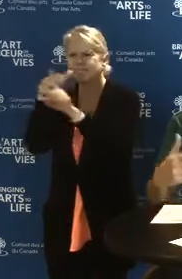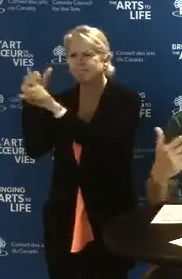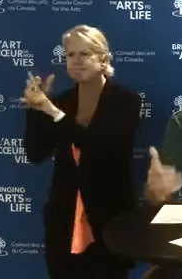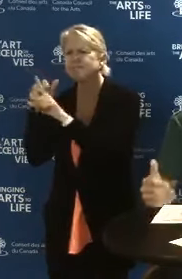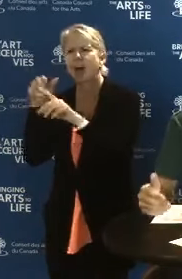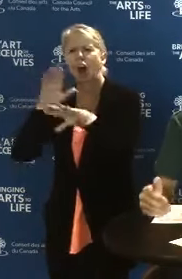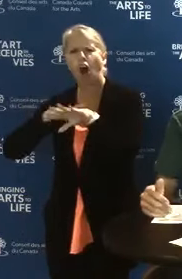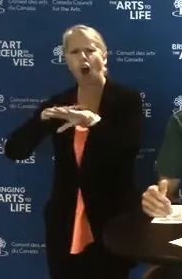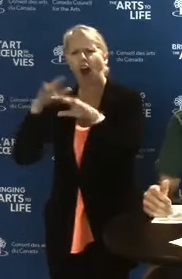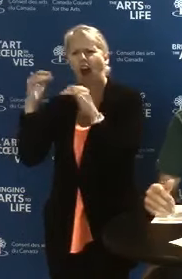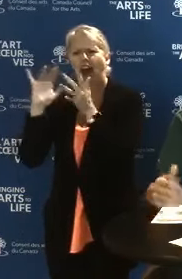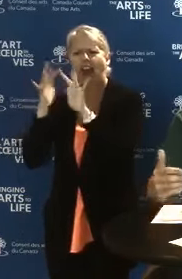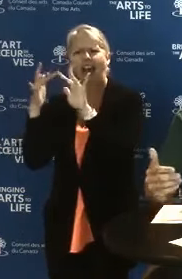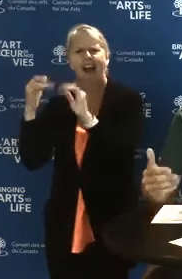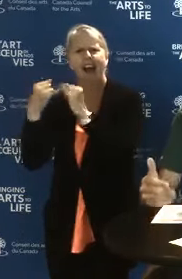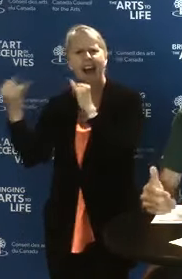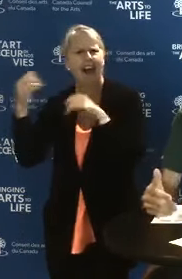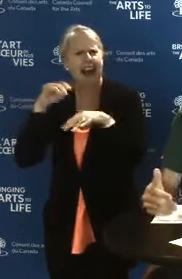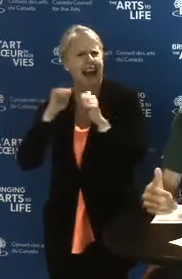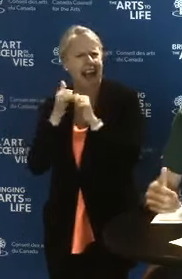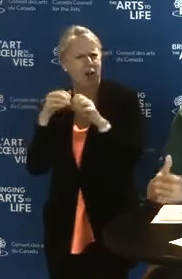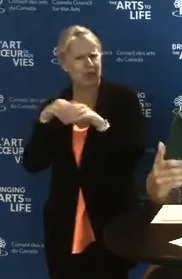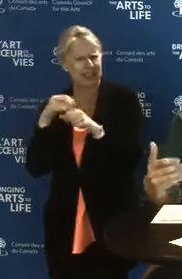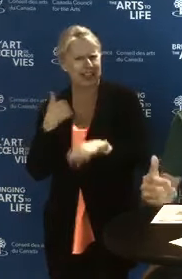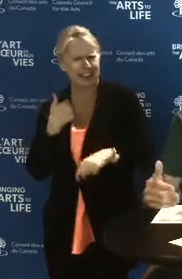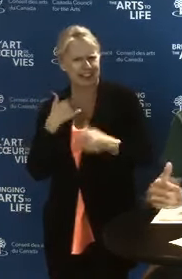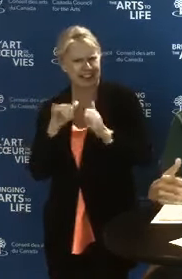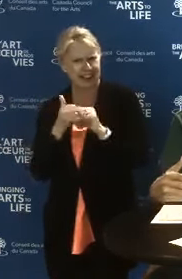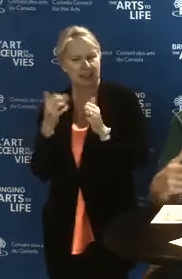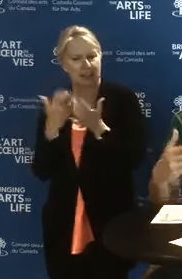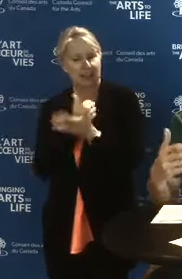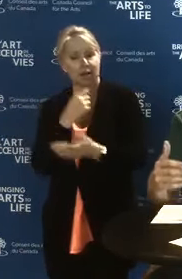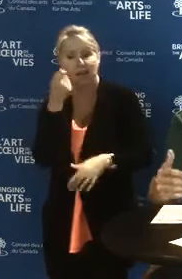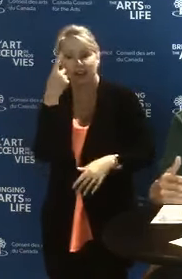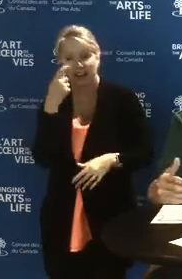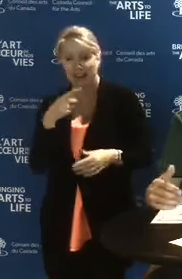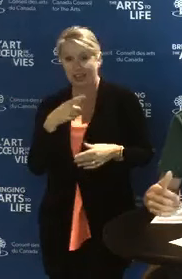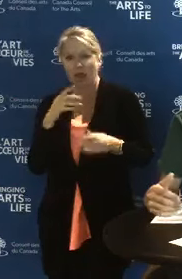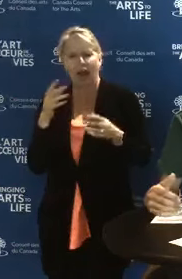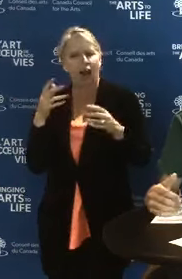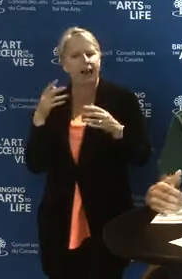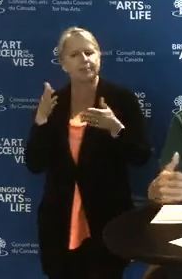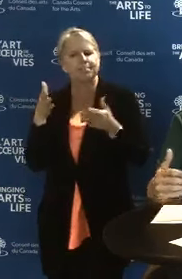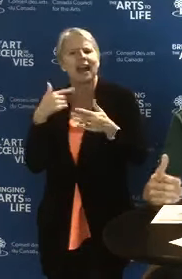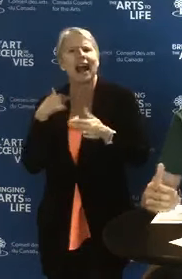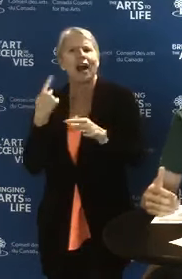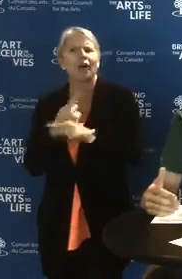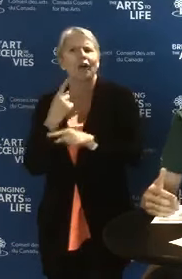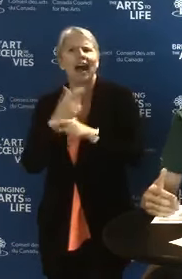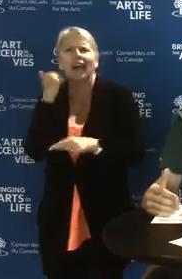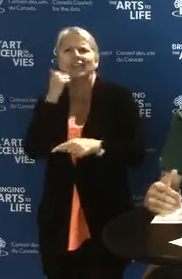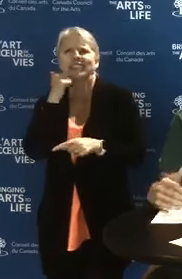The digital world offers great opportunities to be discovered beyond our current analogue methods of dissemination.